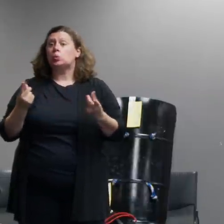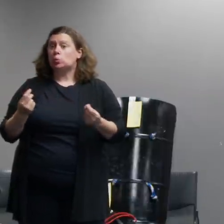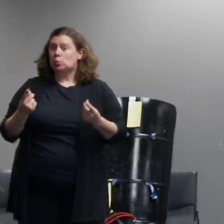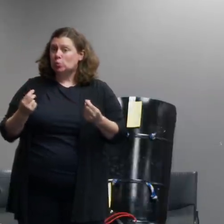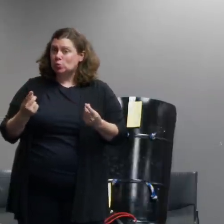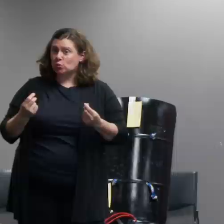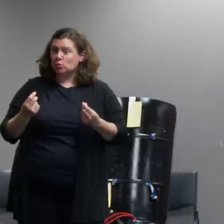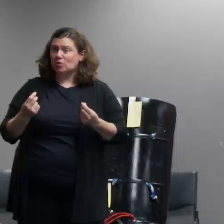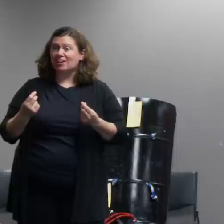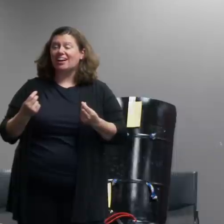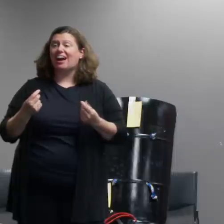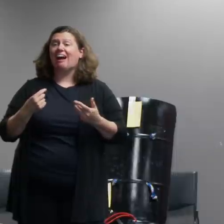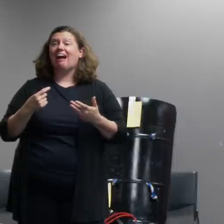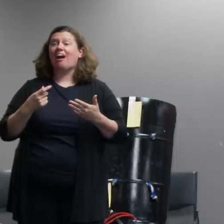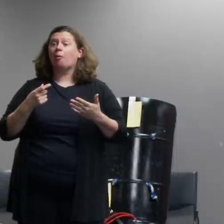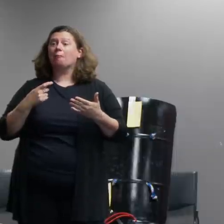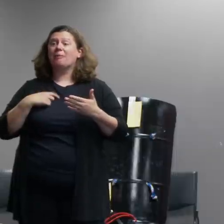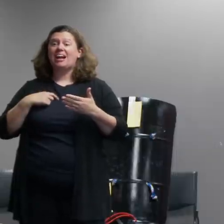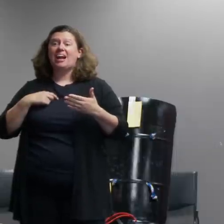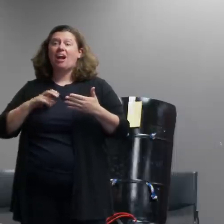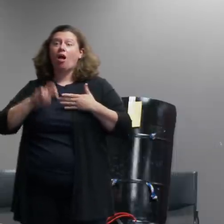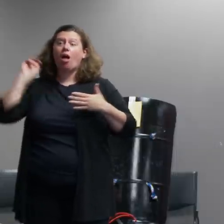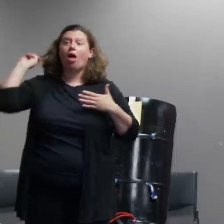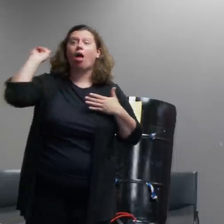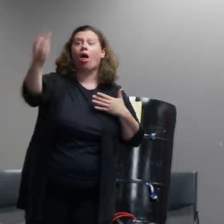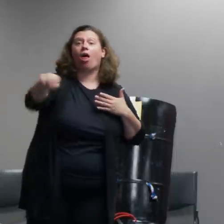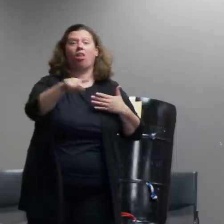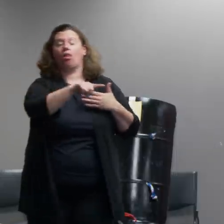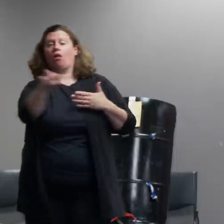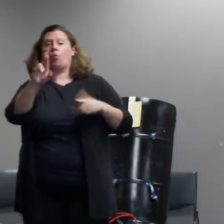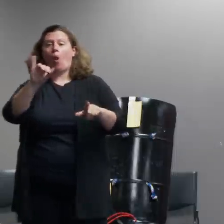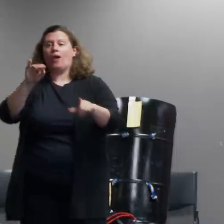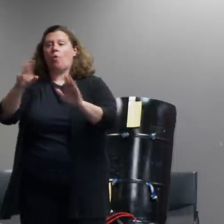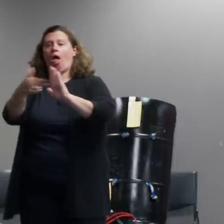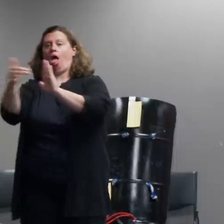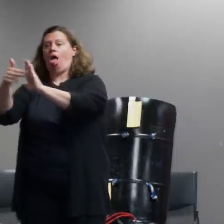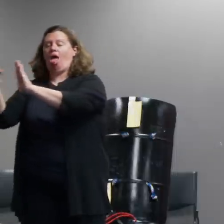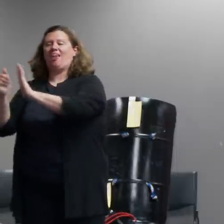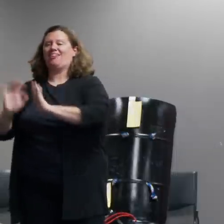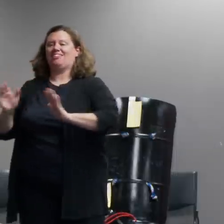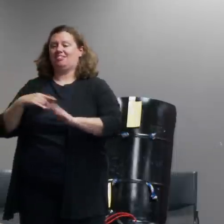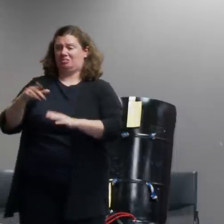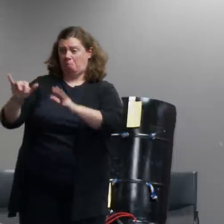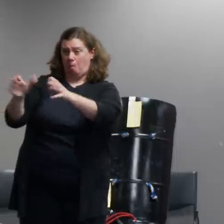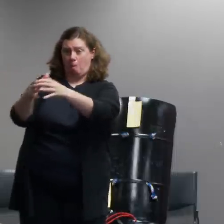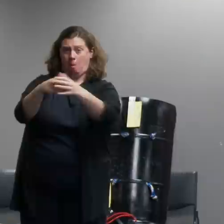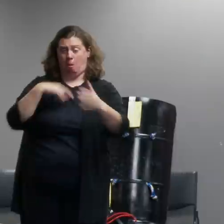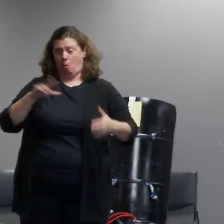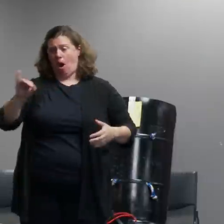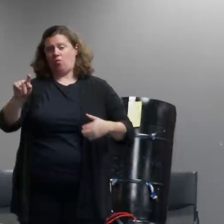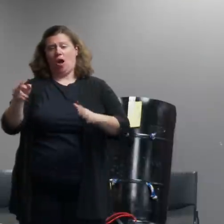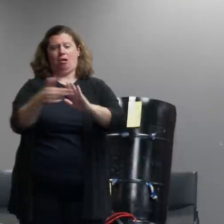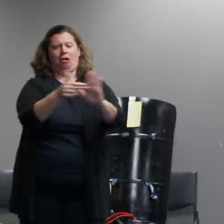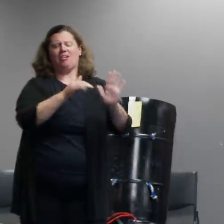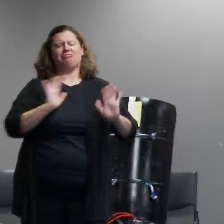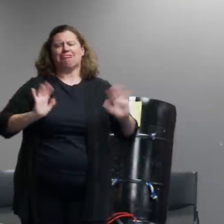jump to declaring something a riot as soon as we have six people engaged in tumultuous behavior before we're going to declare something